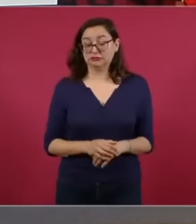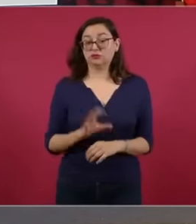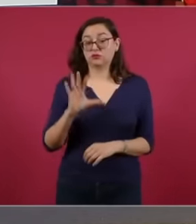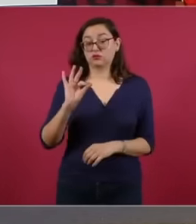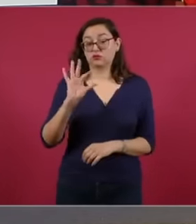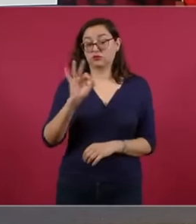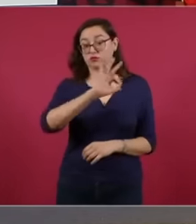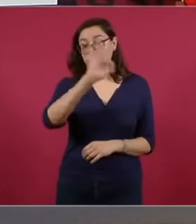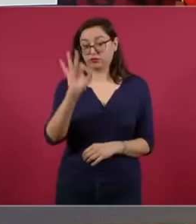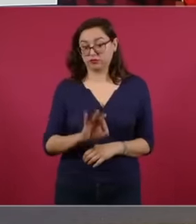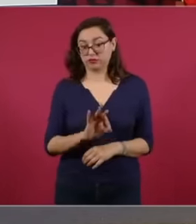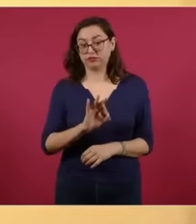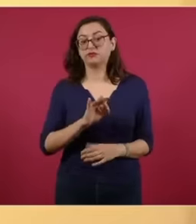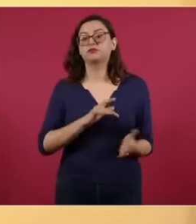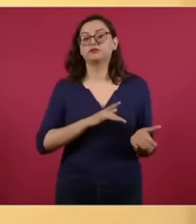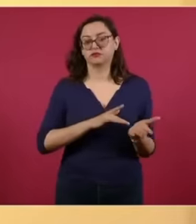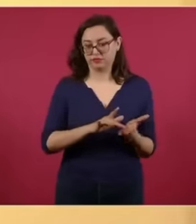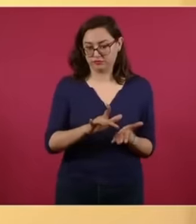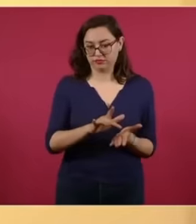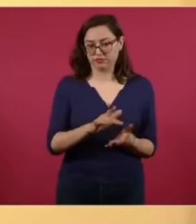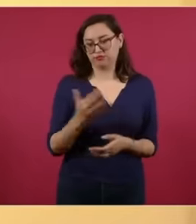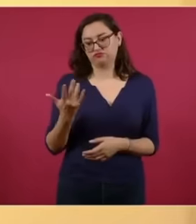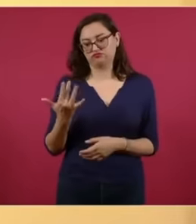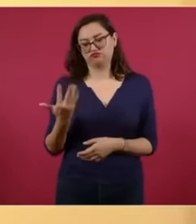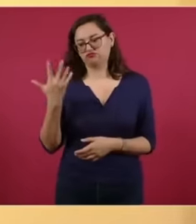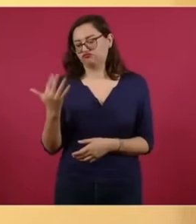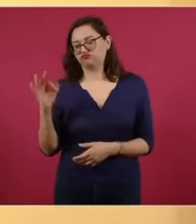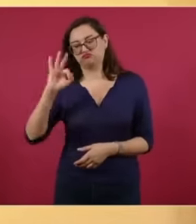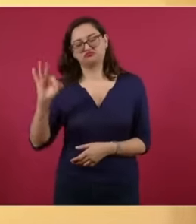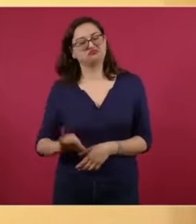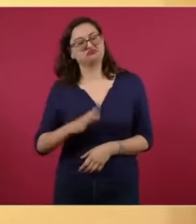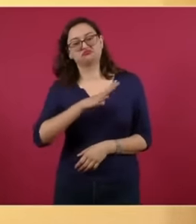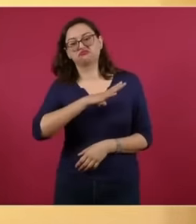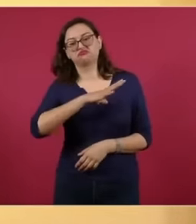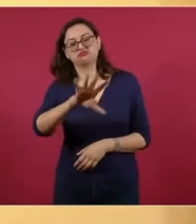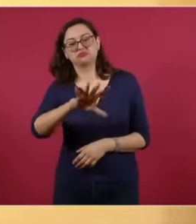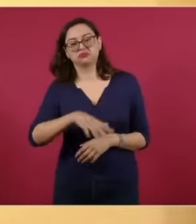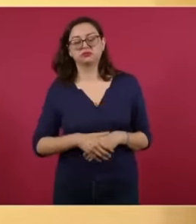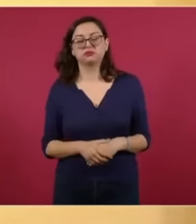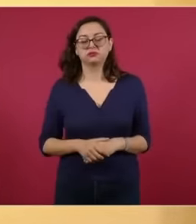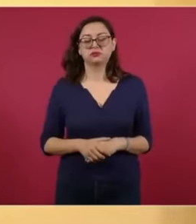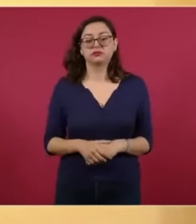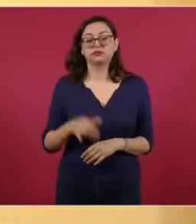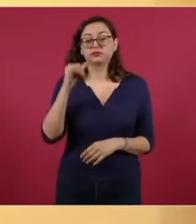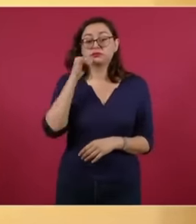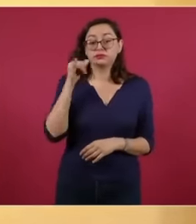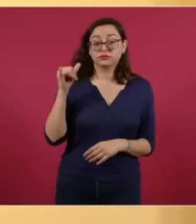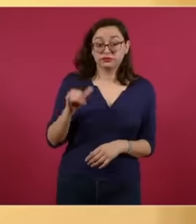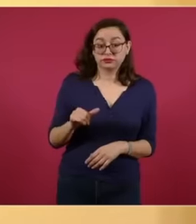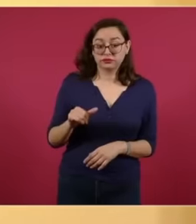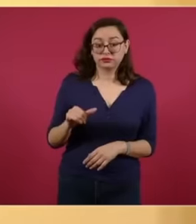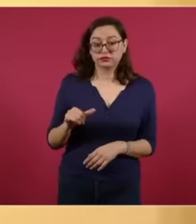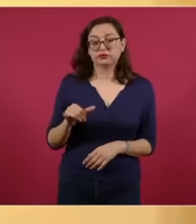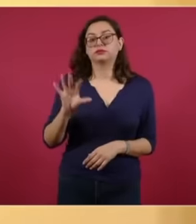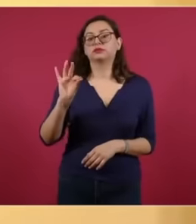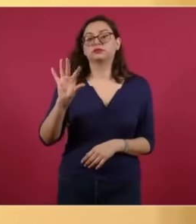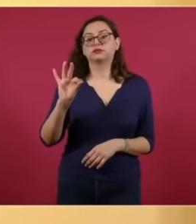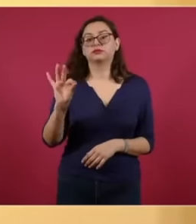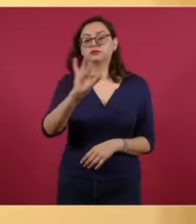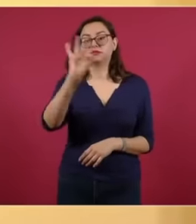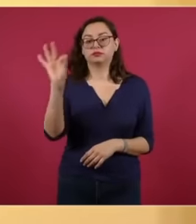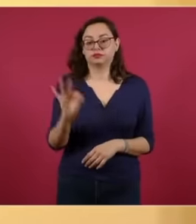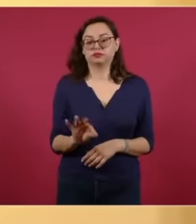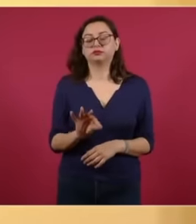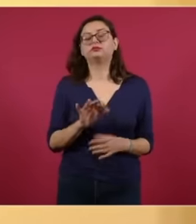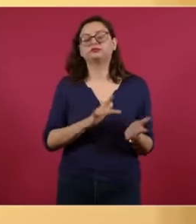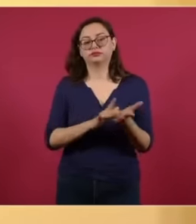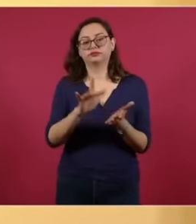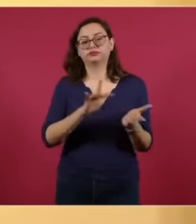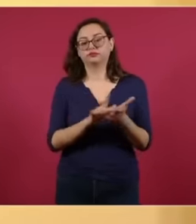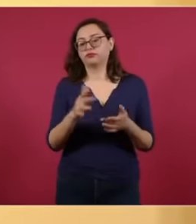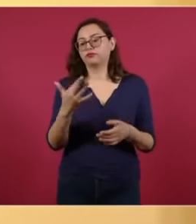approval compared to 55 rejection Georgia Meloni from Italy has 40% approval and 54